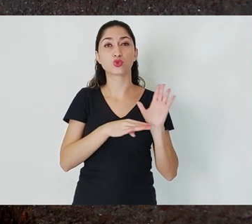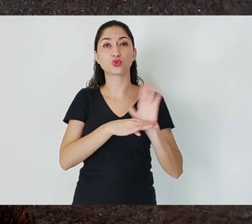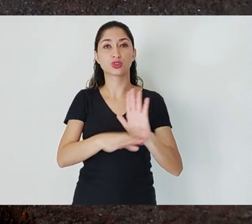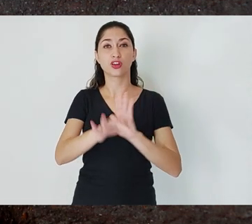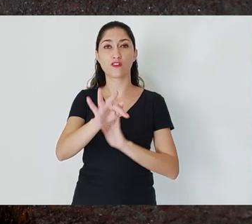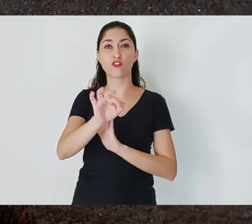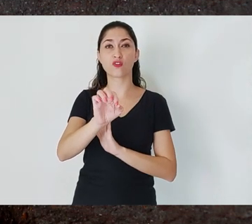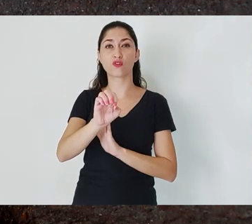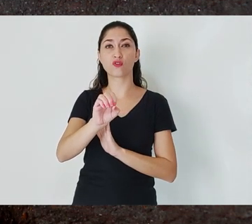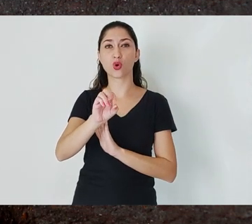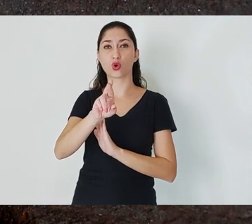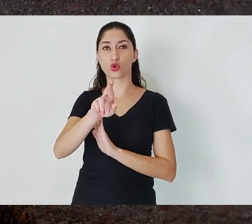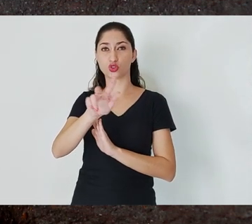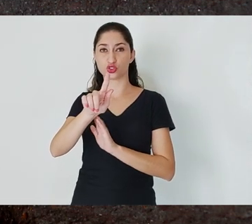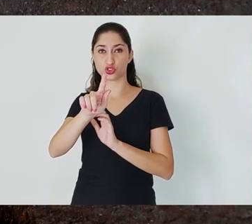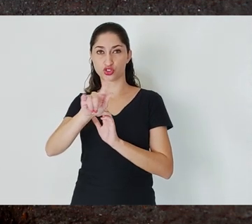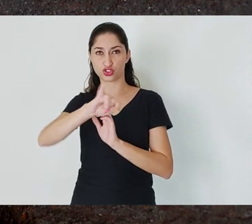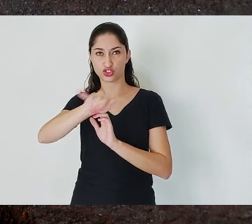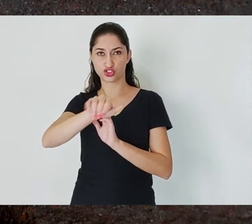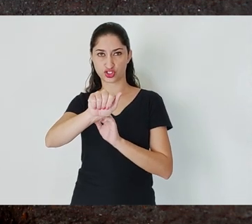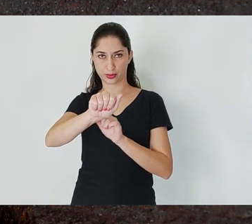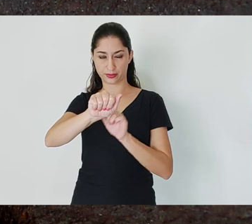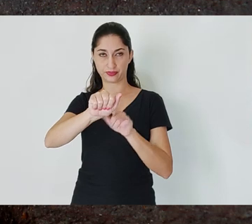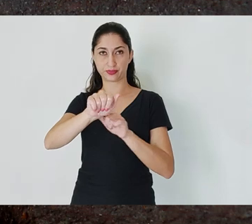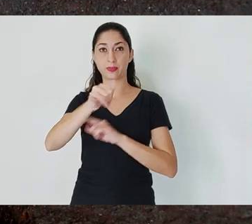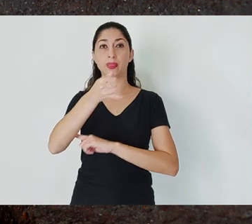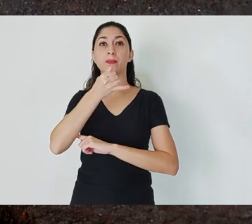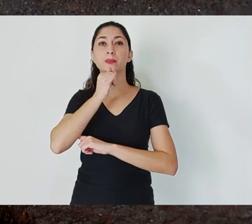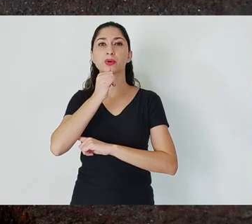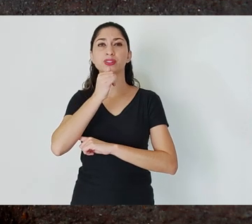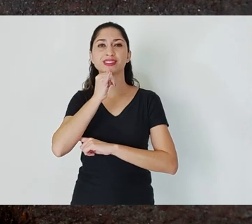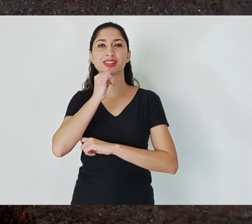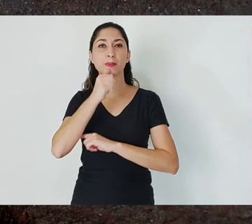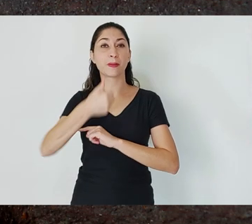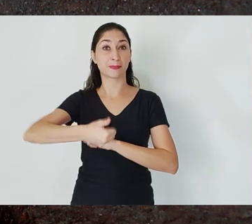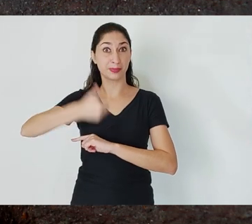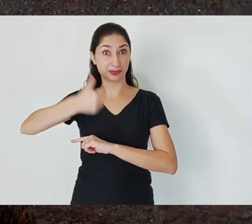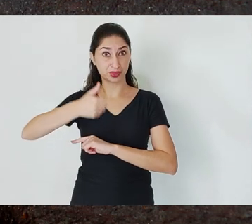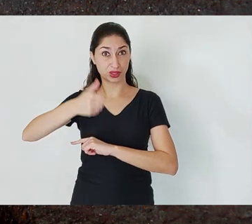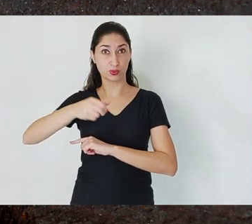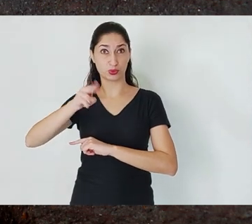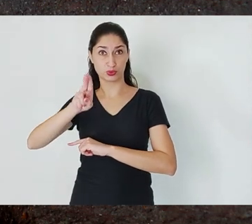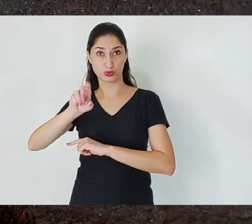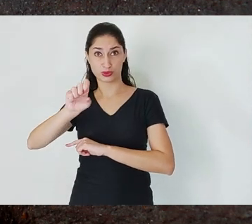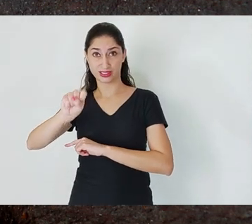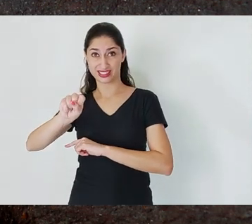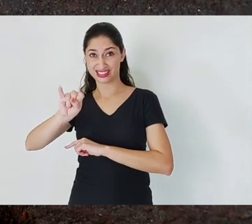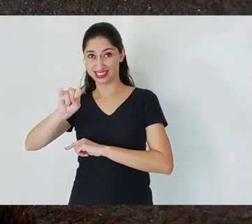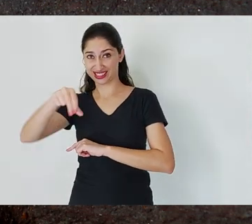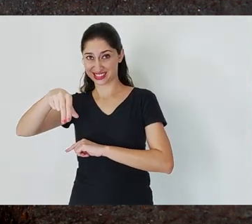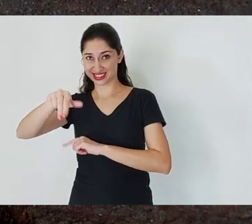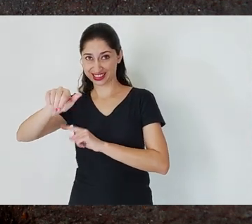which is a plant in Itabirito called Usina Esperança. Throughout the entire 19th century,